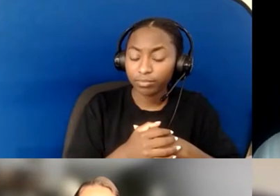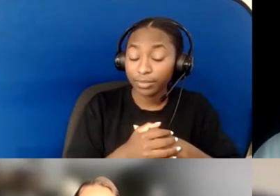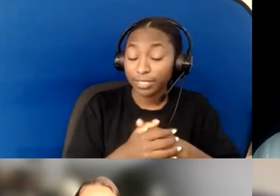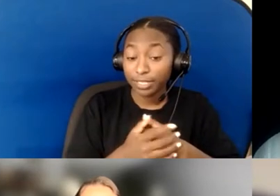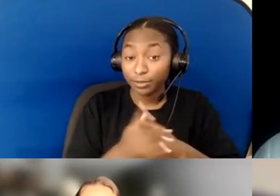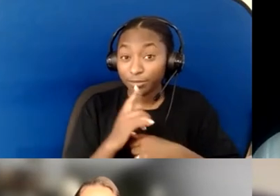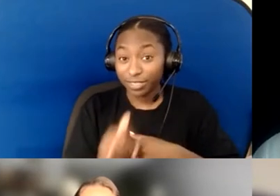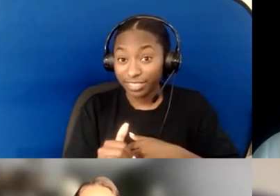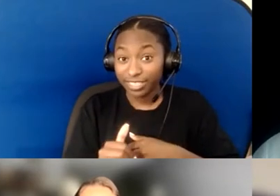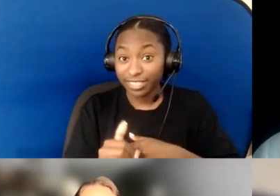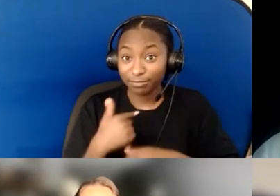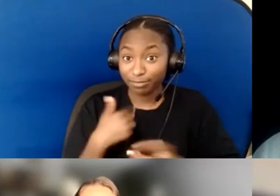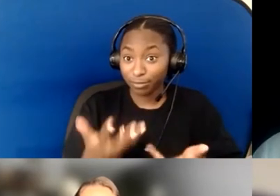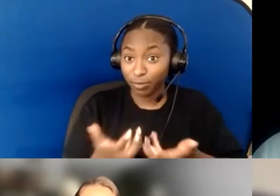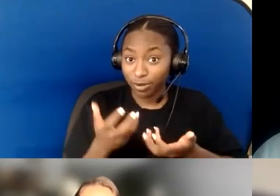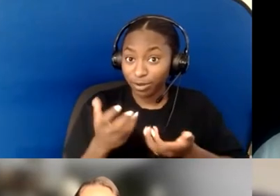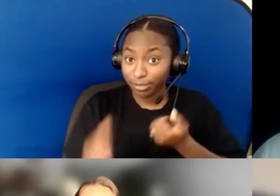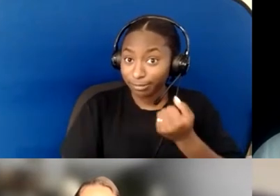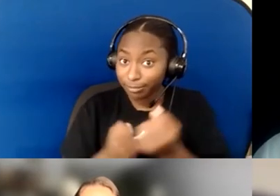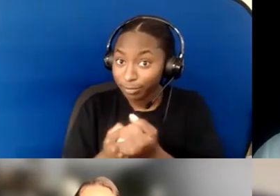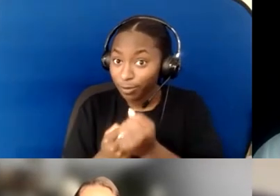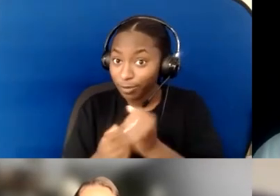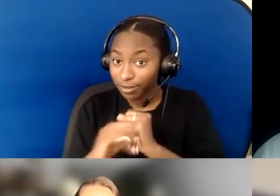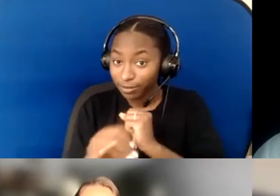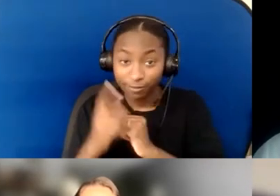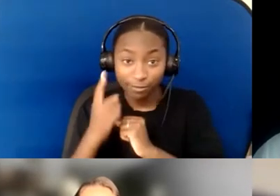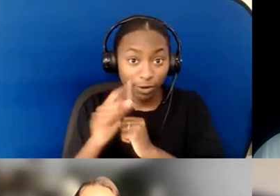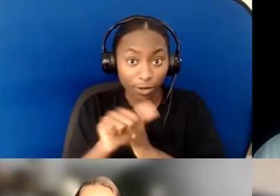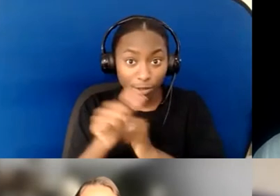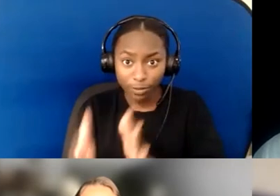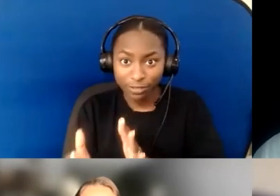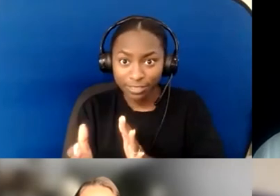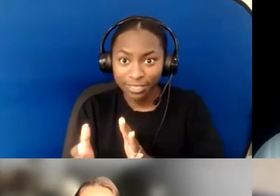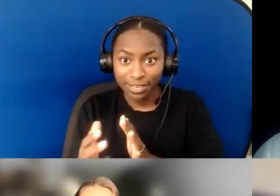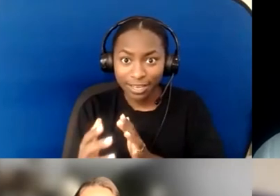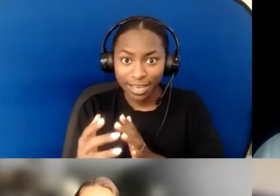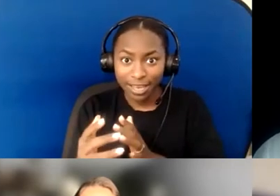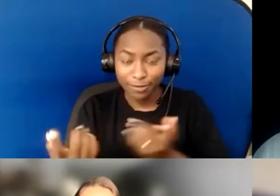because they understand that that grace works both ways...